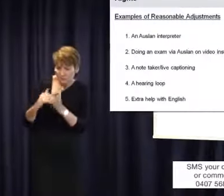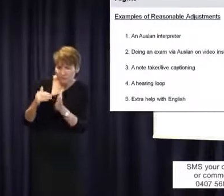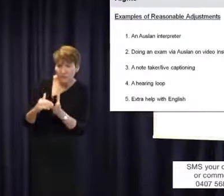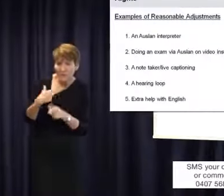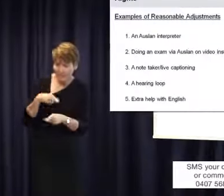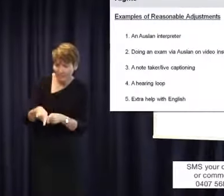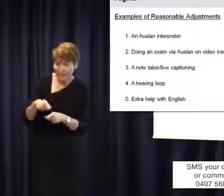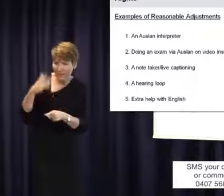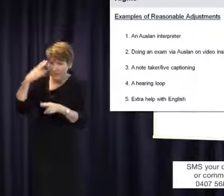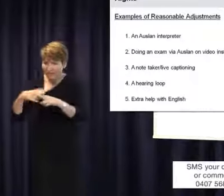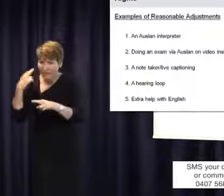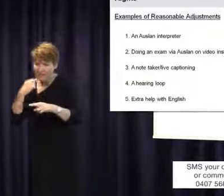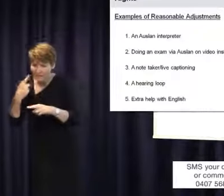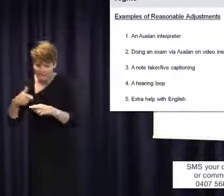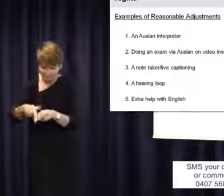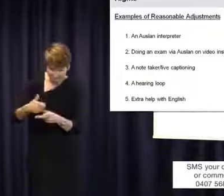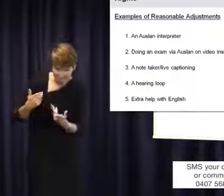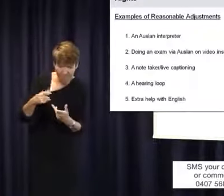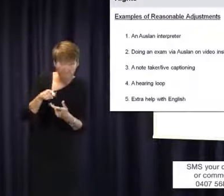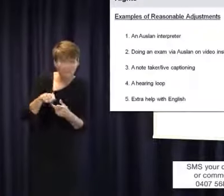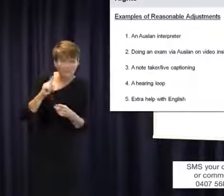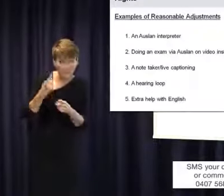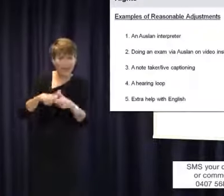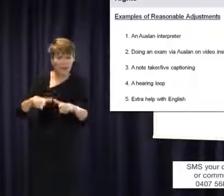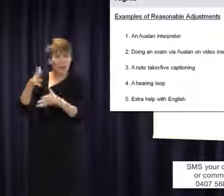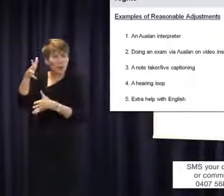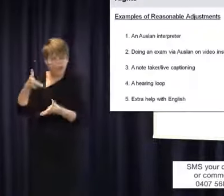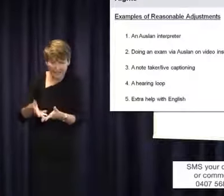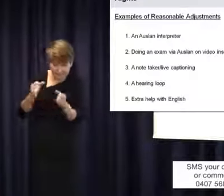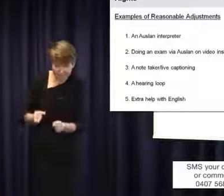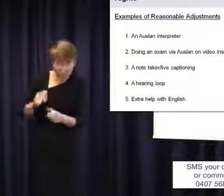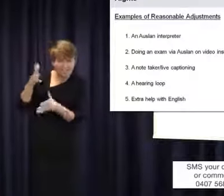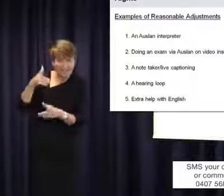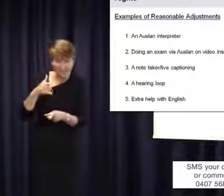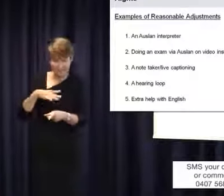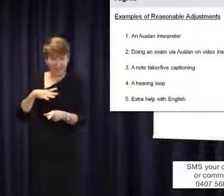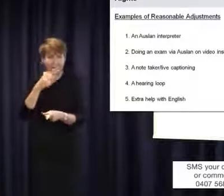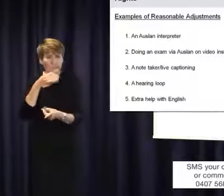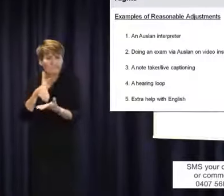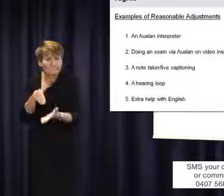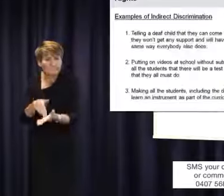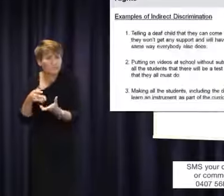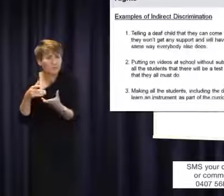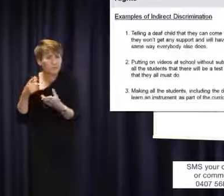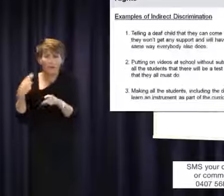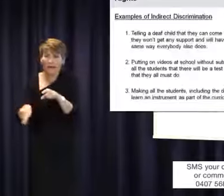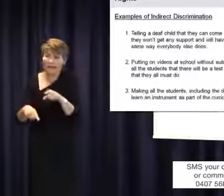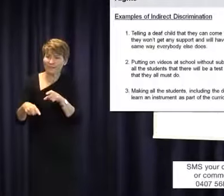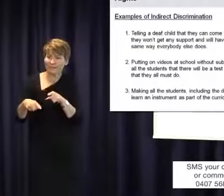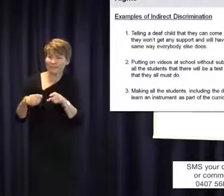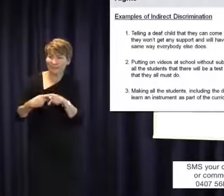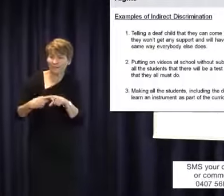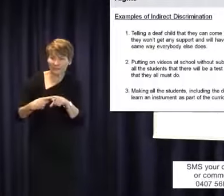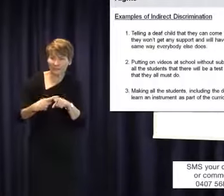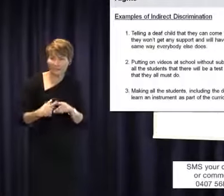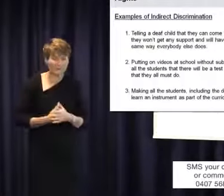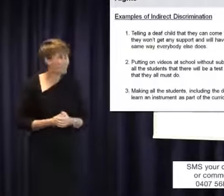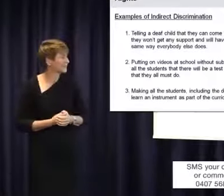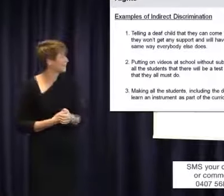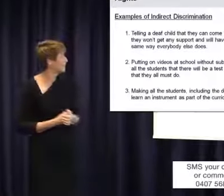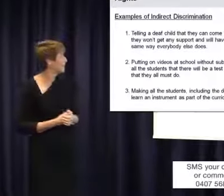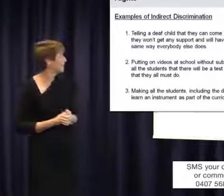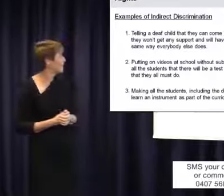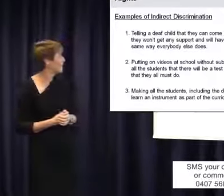need improved literacy to pass the subject of English for example. Now, indirect discrimination